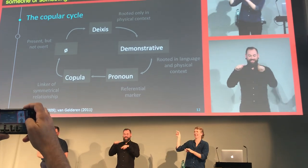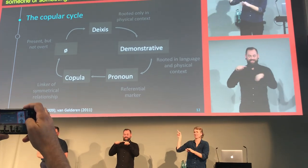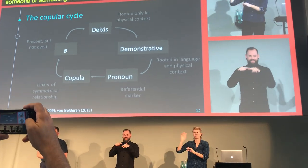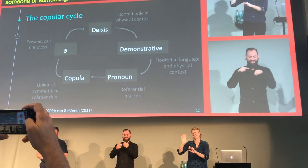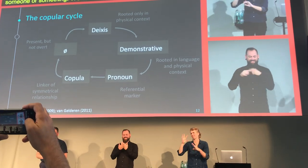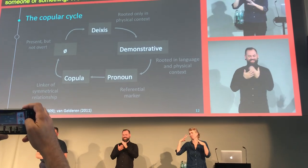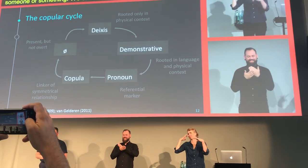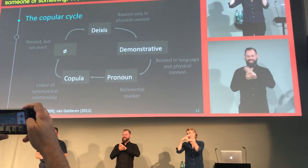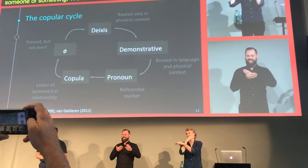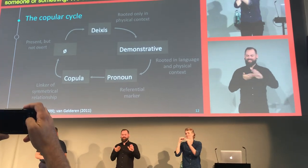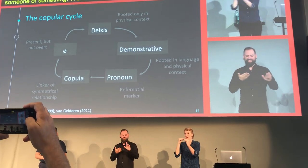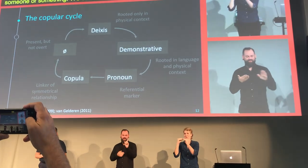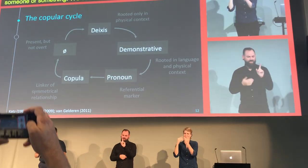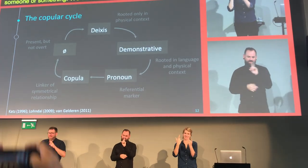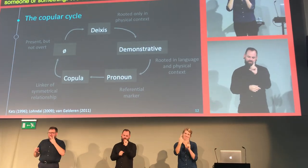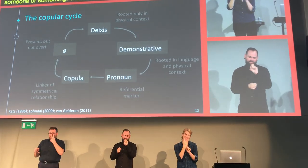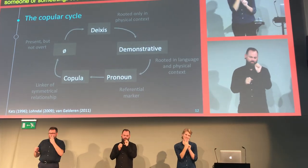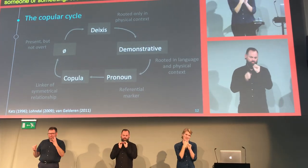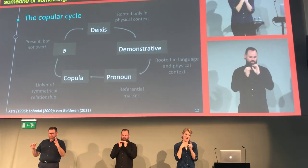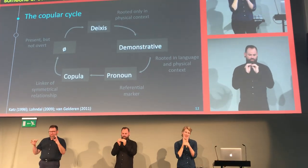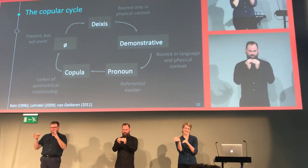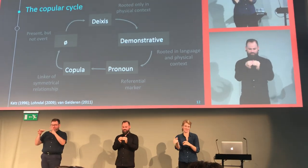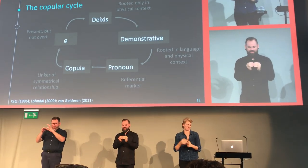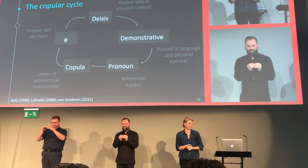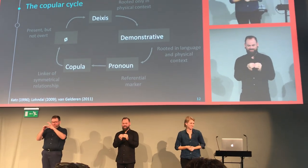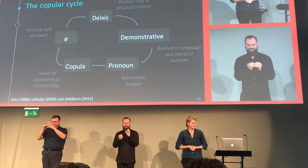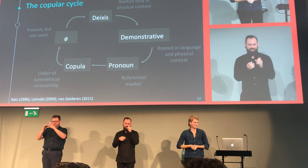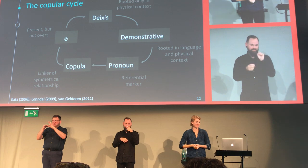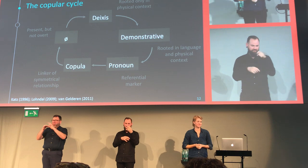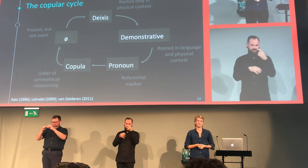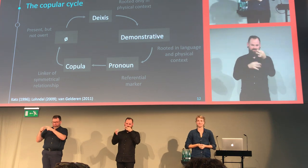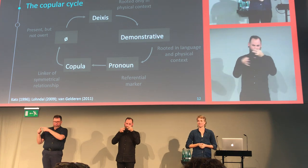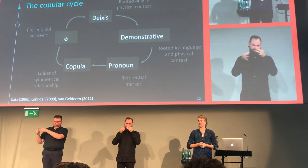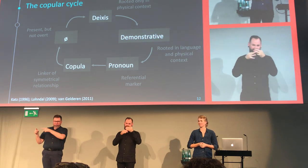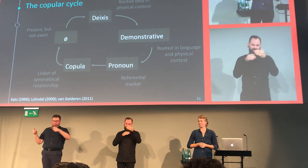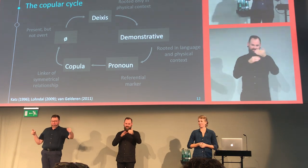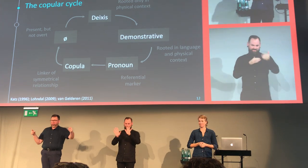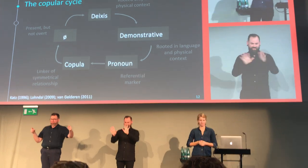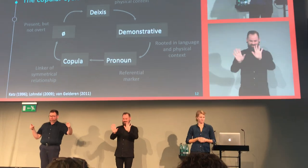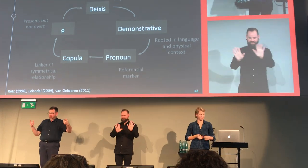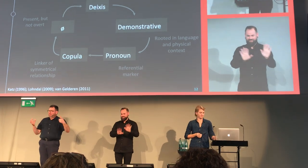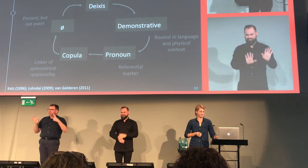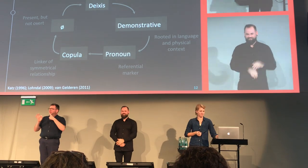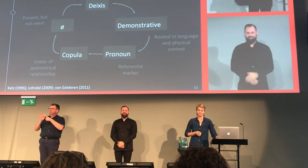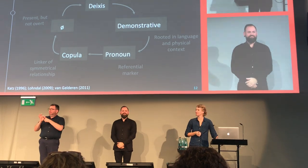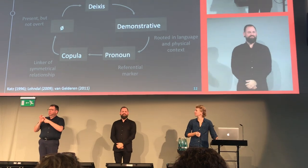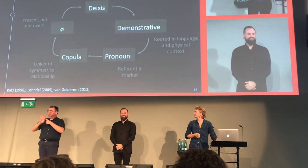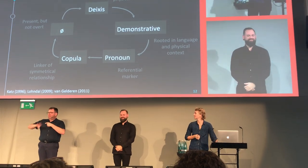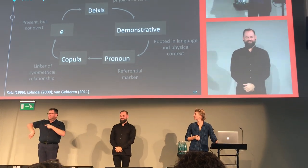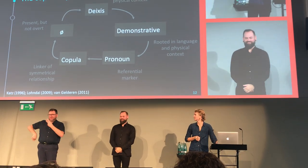So as you can see, it cycles. And I'm not going to go into this in detail. You've been approached me later